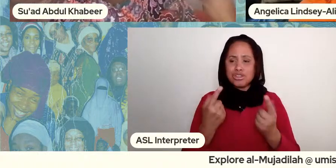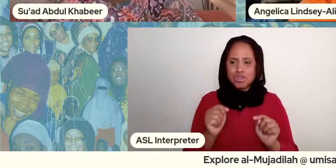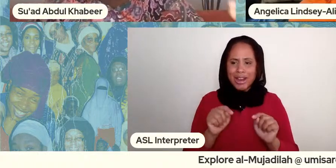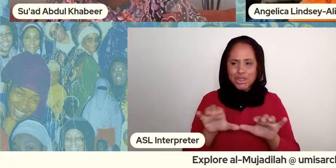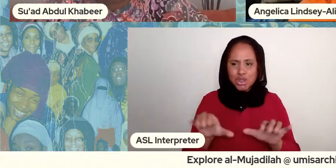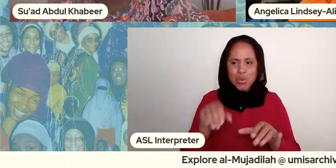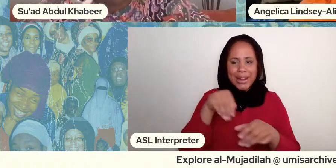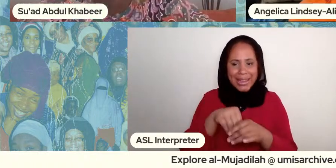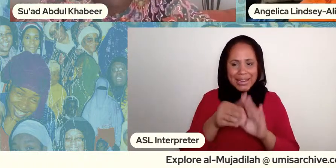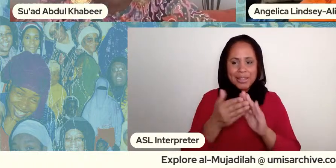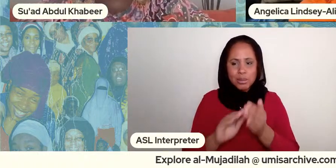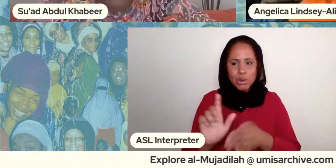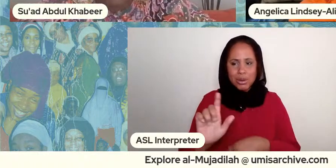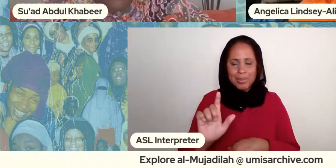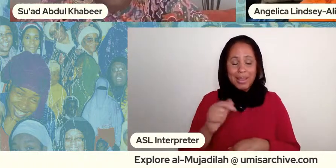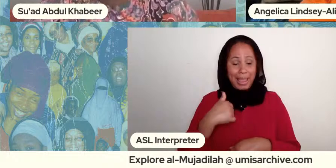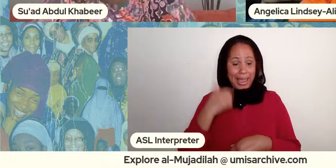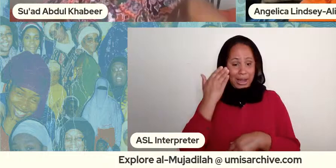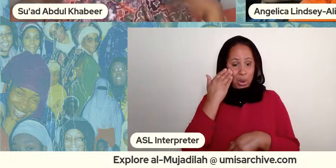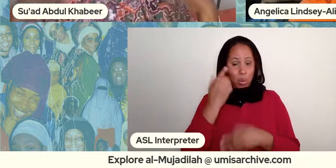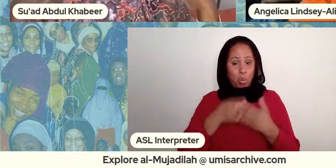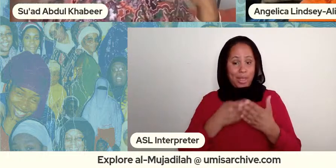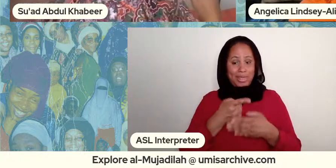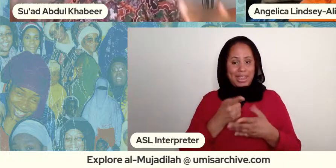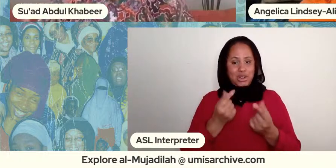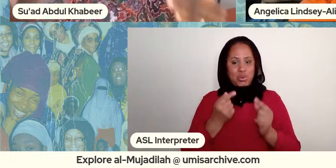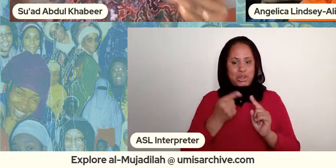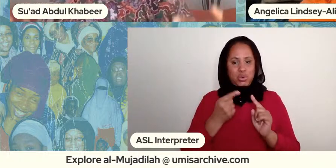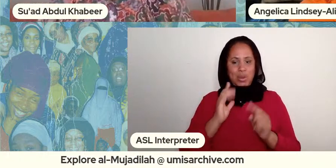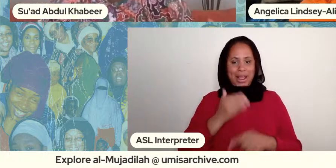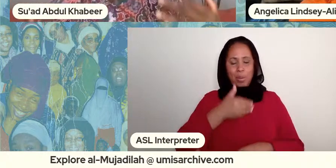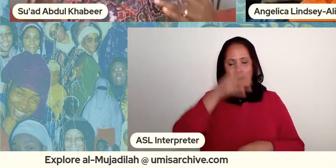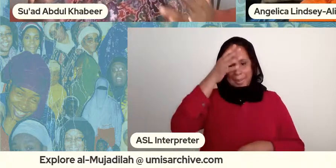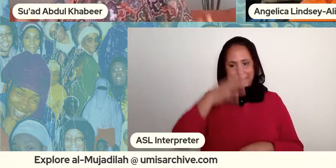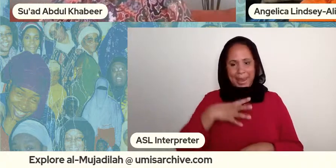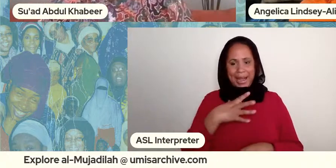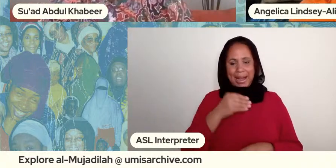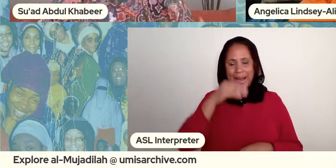what they're doing to our men and boys right so trying to seek do something within the community